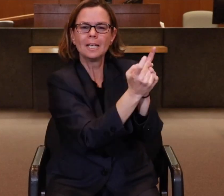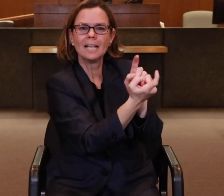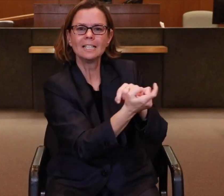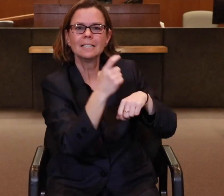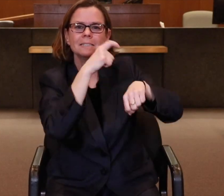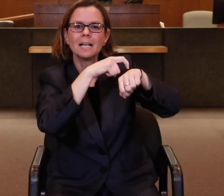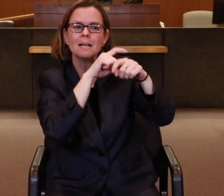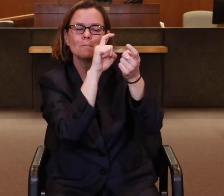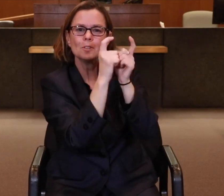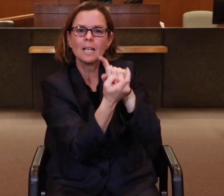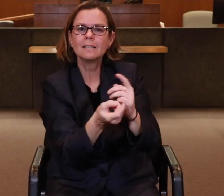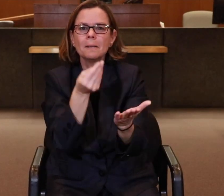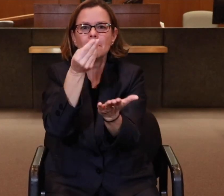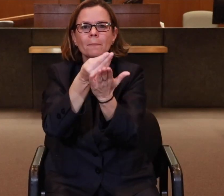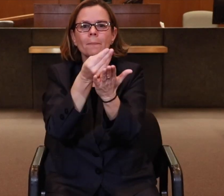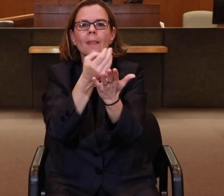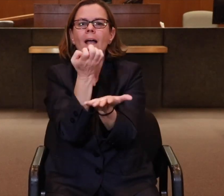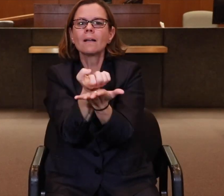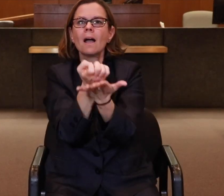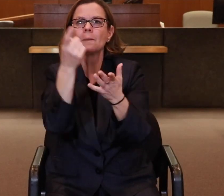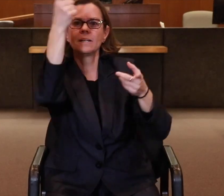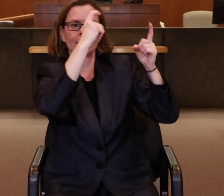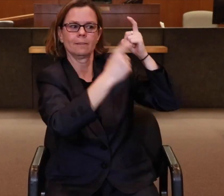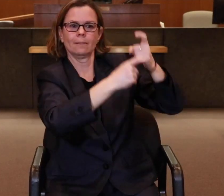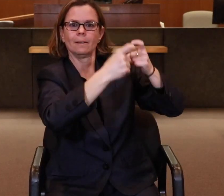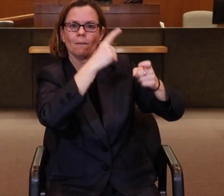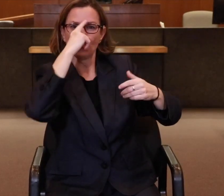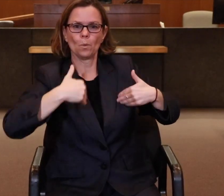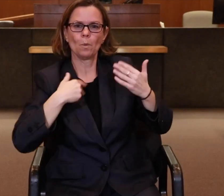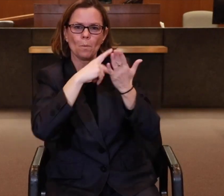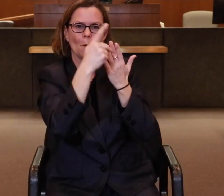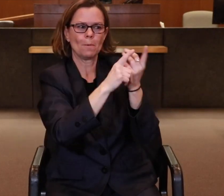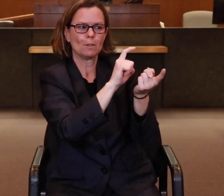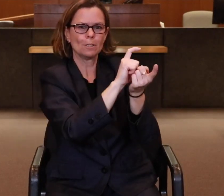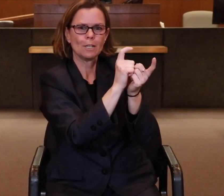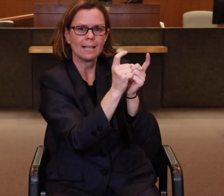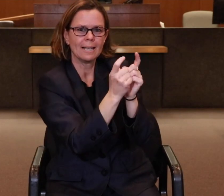I mean, the times were changing and the economy for youth programs was changing.